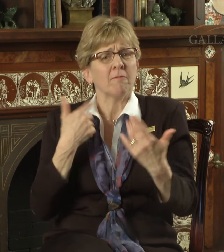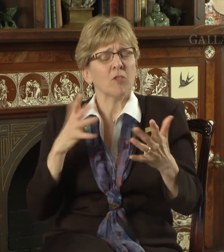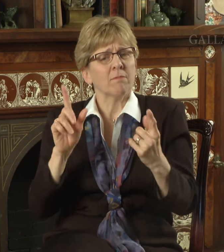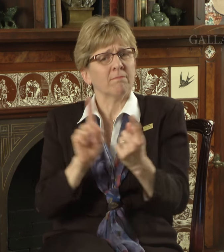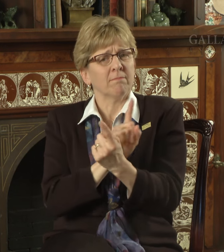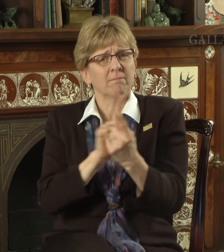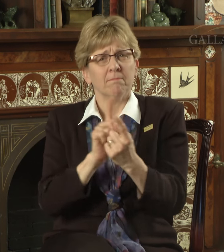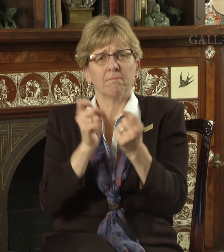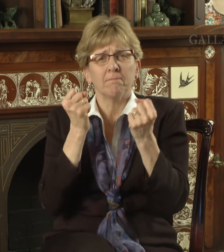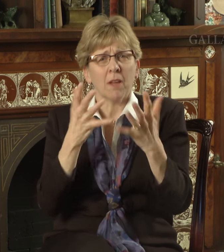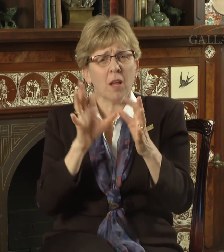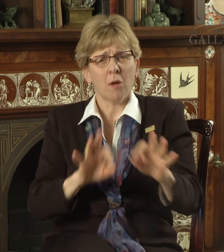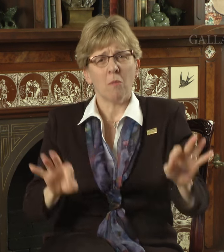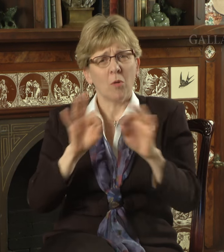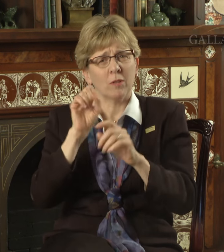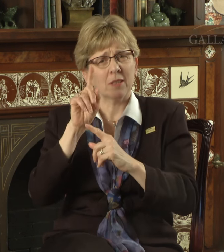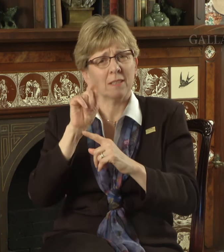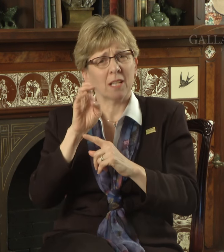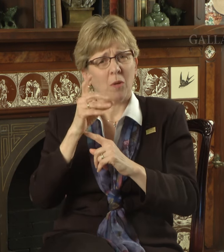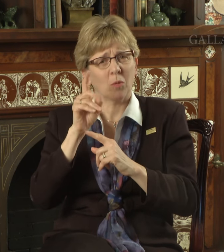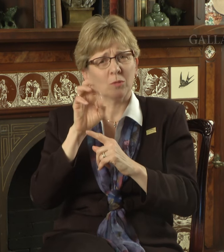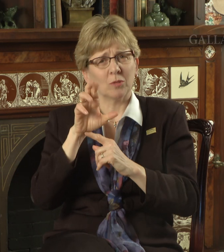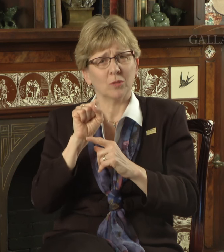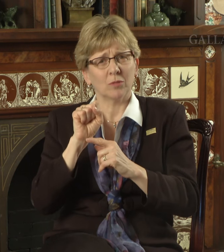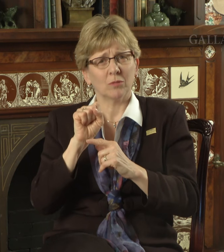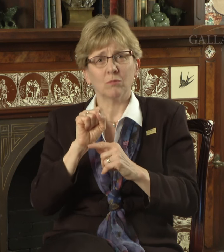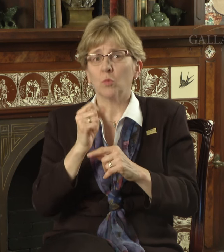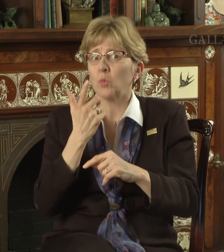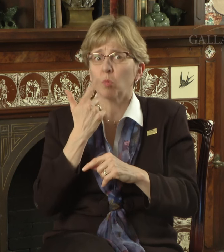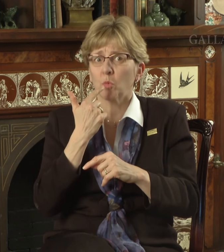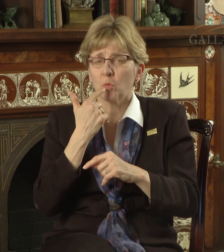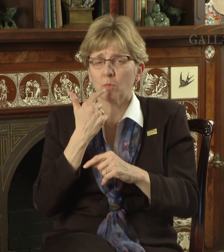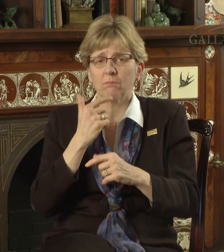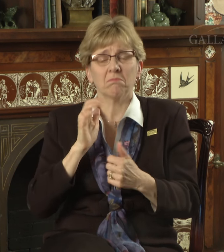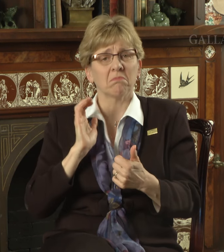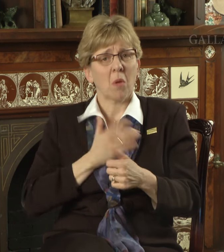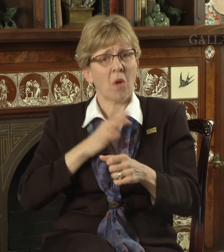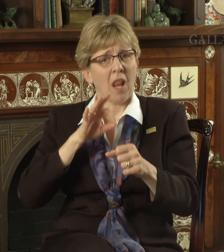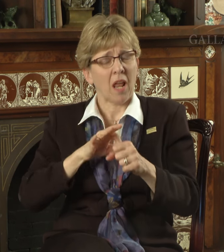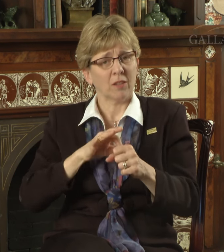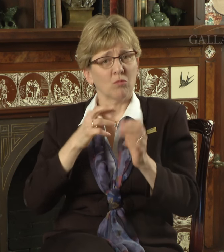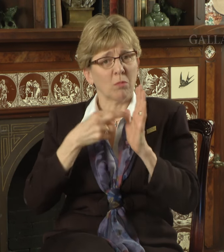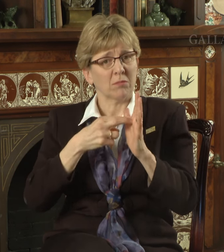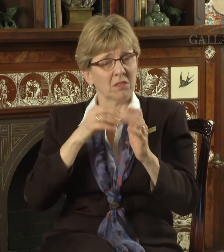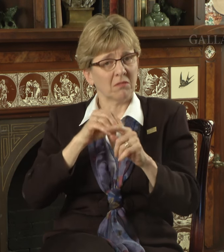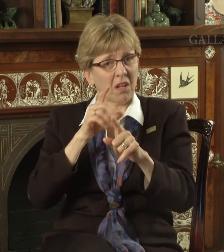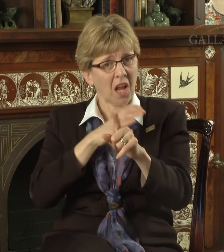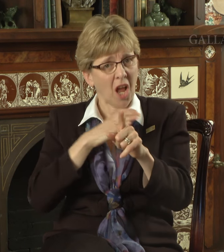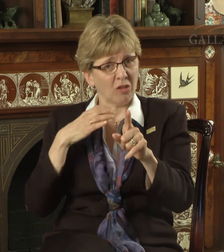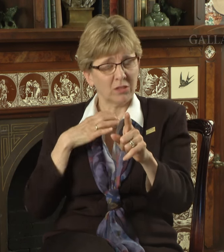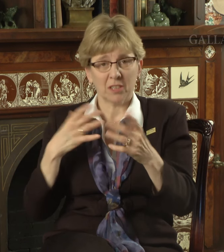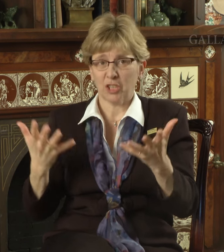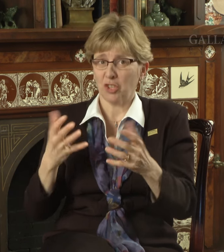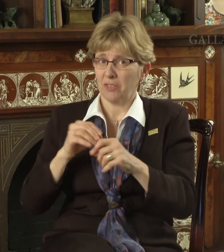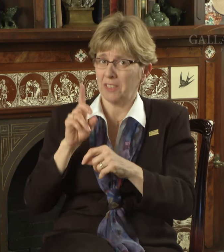I have met with many important stakeholders: our elected representatives in Congress here in DC,